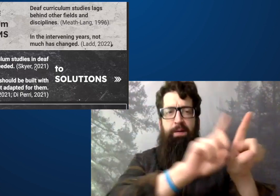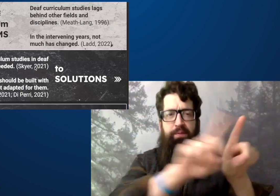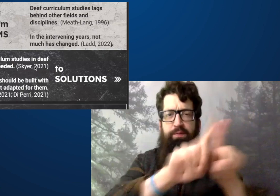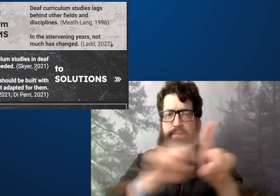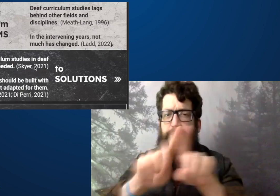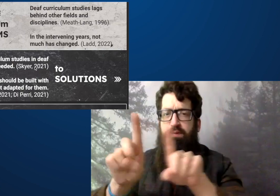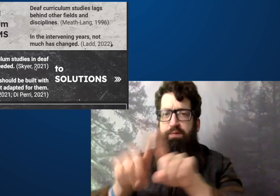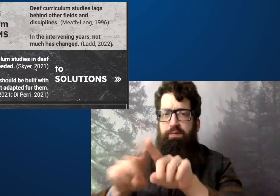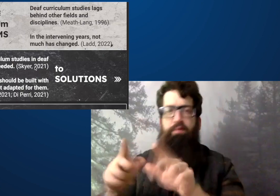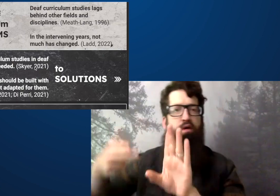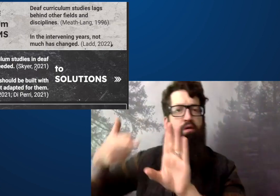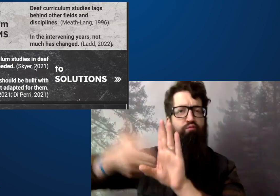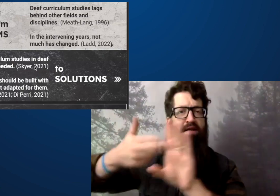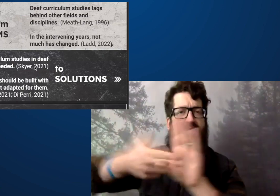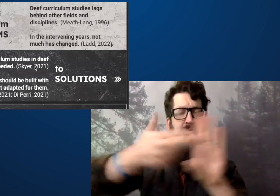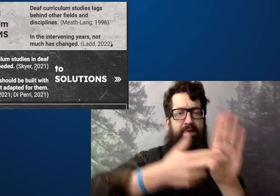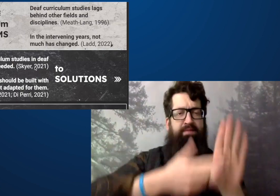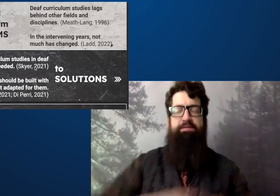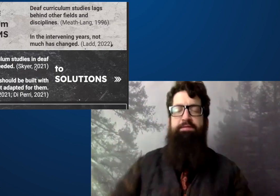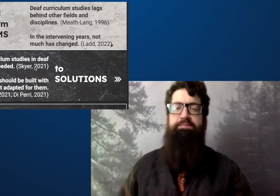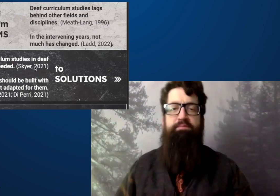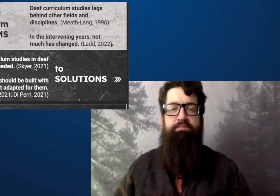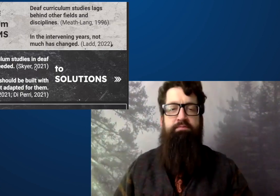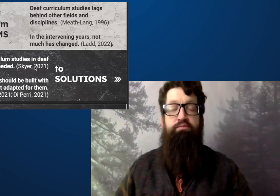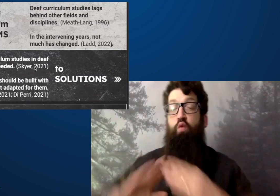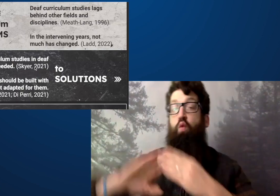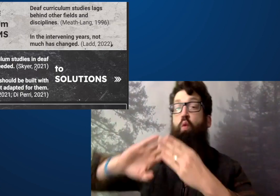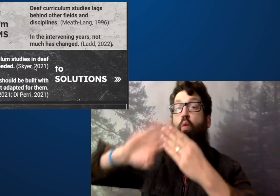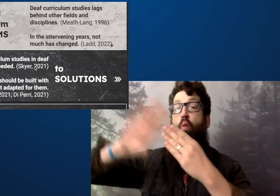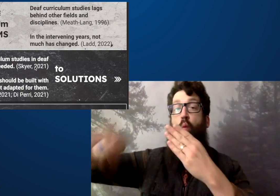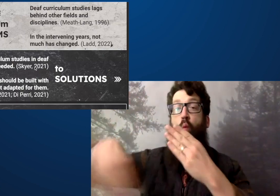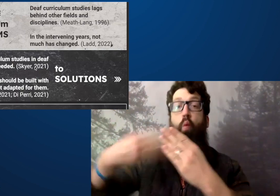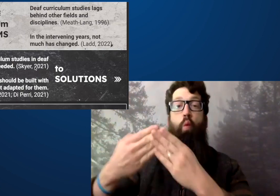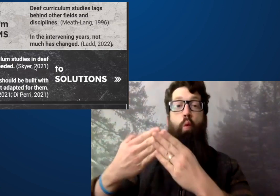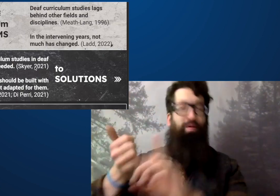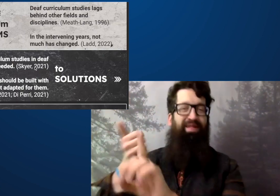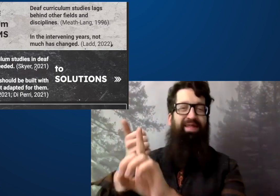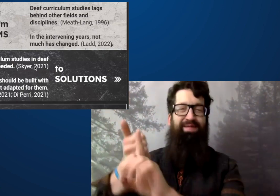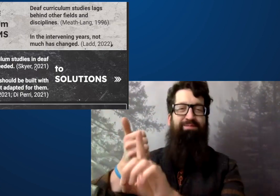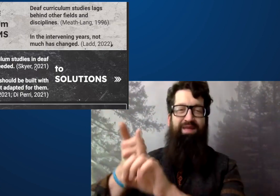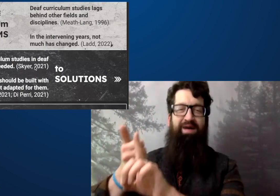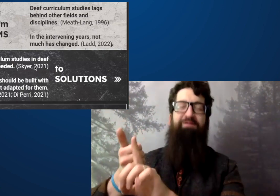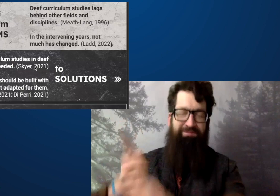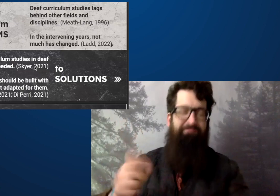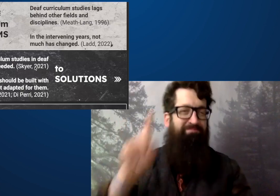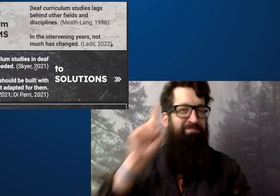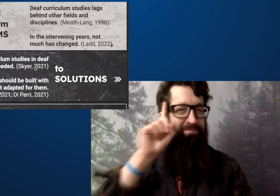I looked at a lot of different aspects of the curriculum overall.